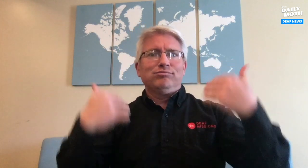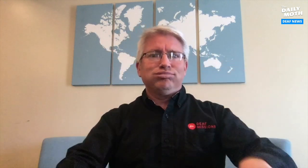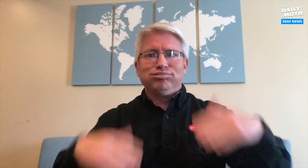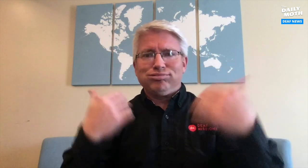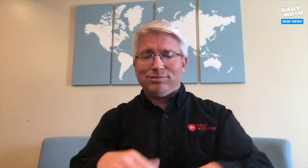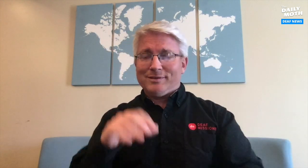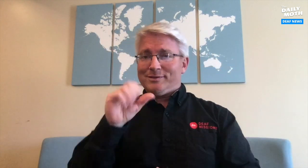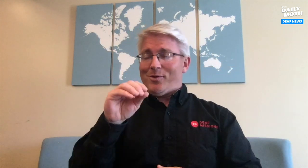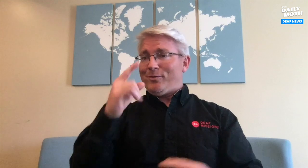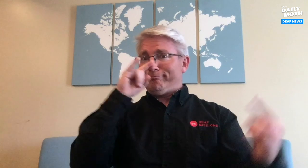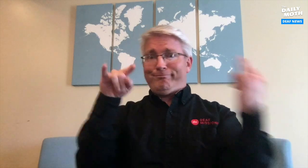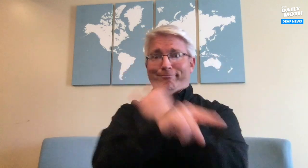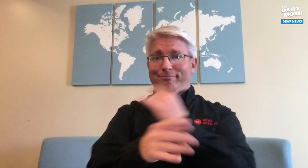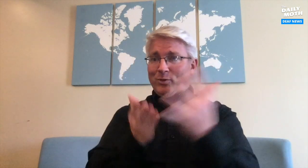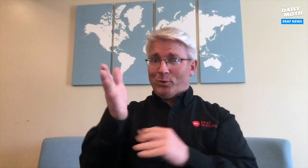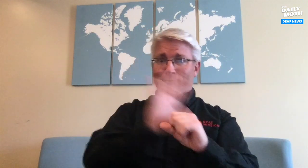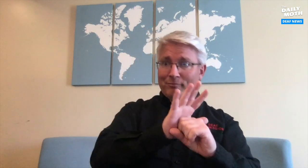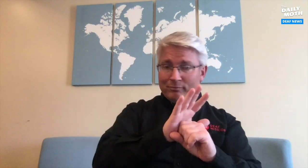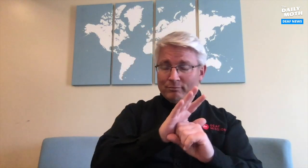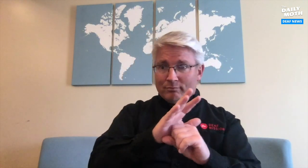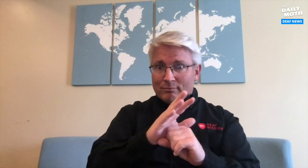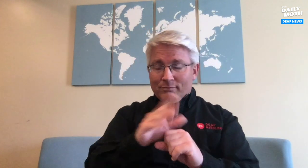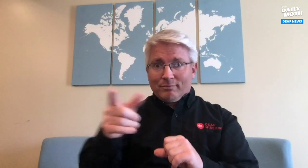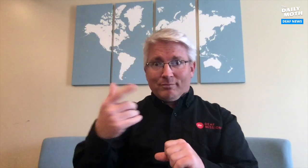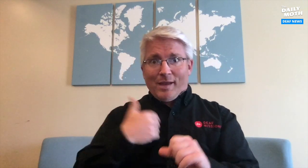That's impressive. So, ironically, through the coronavirus